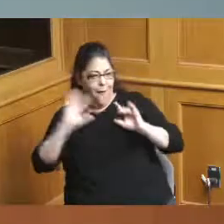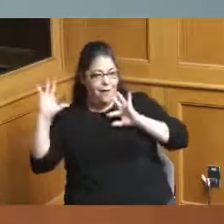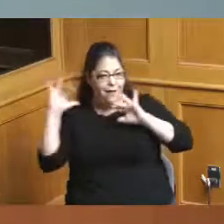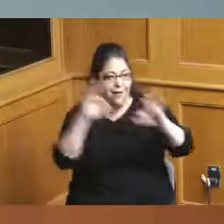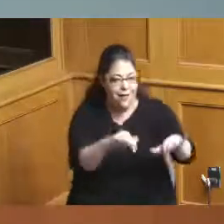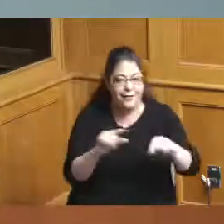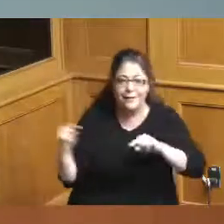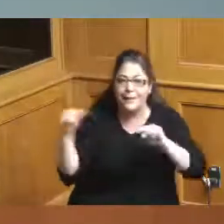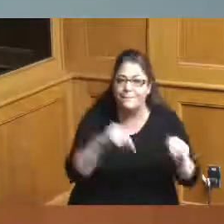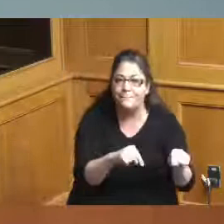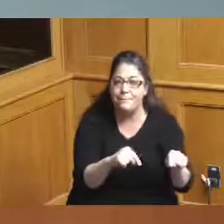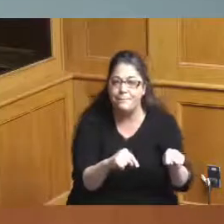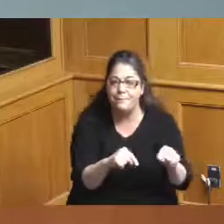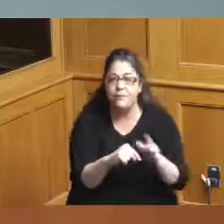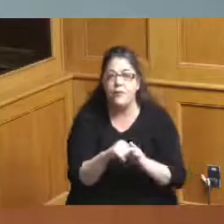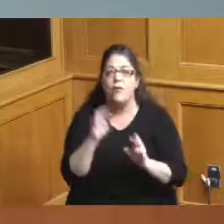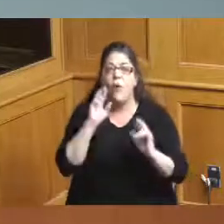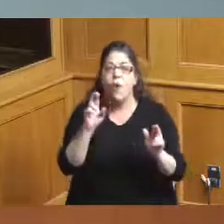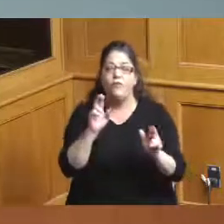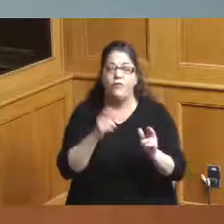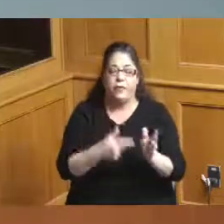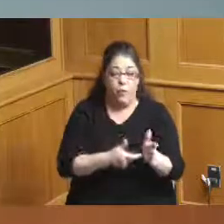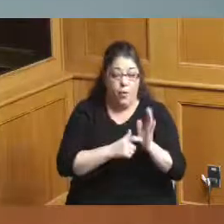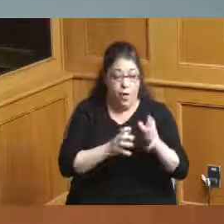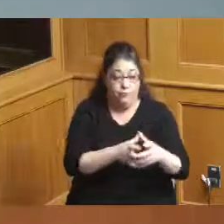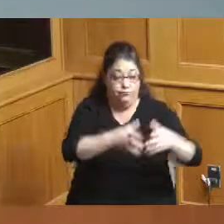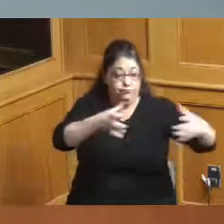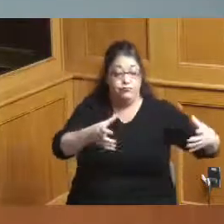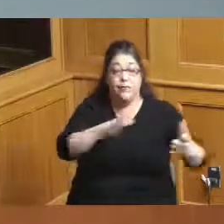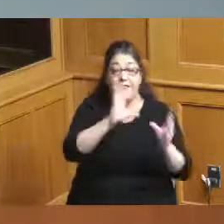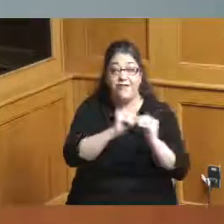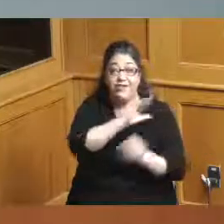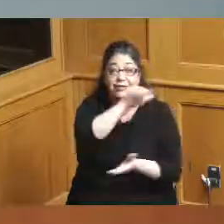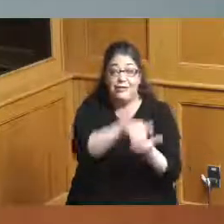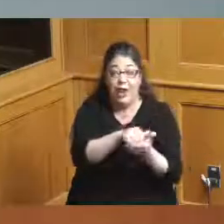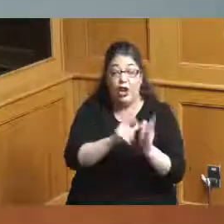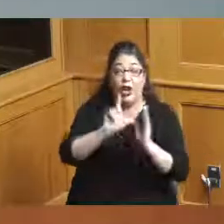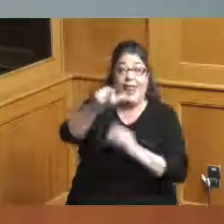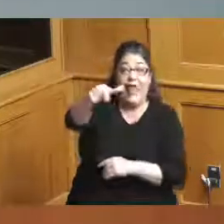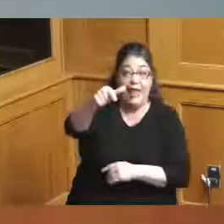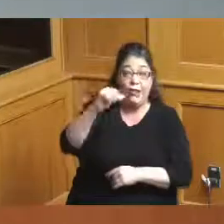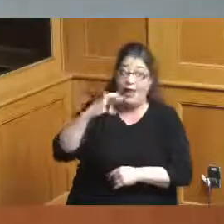a need for an expansion of the convention center right I mean these things all work together they